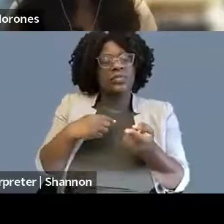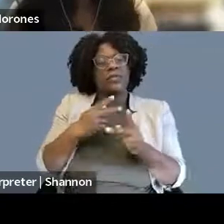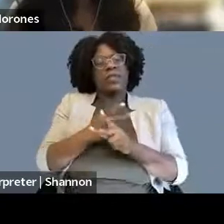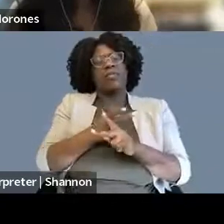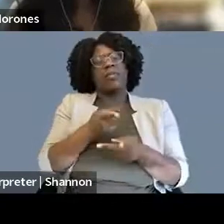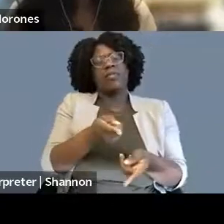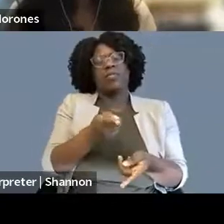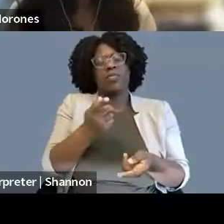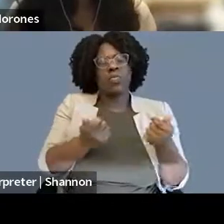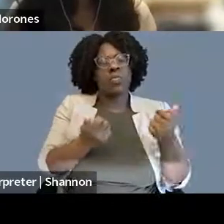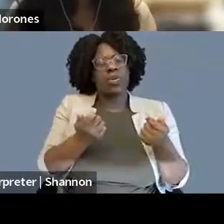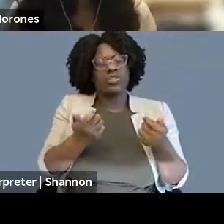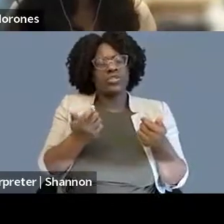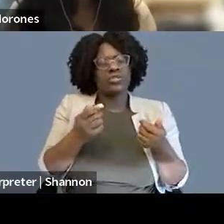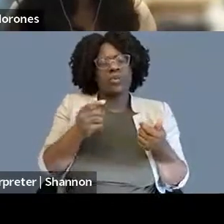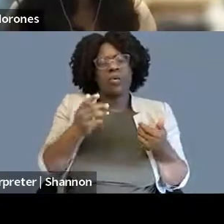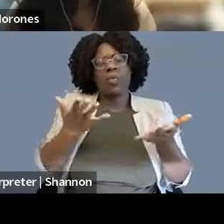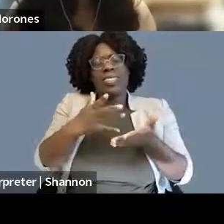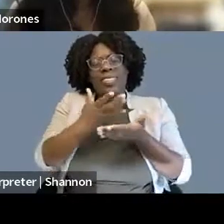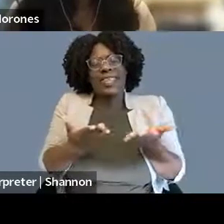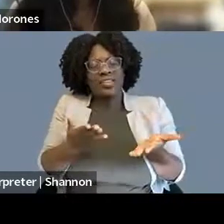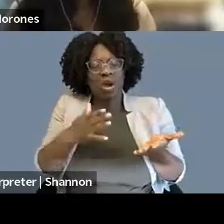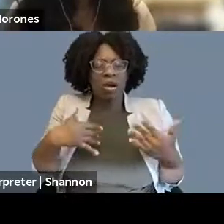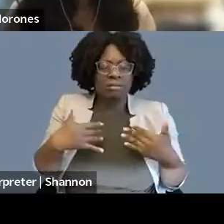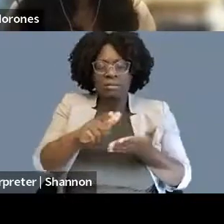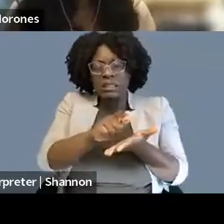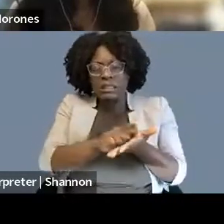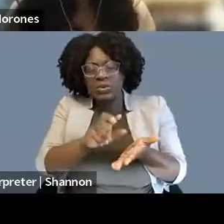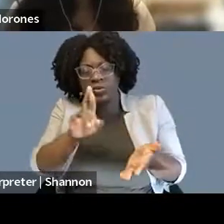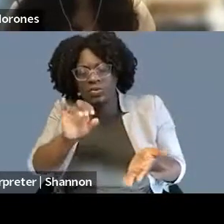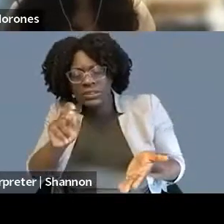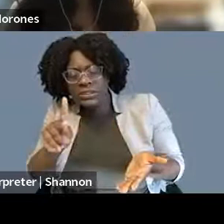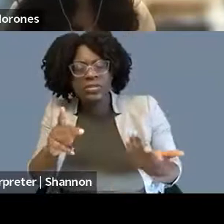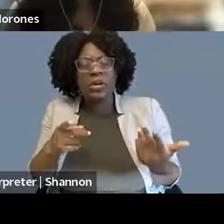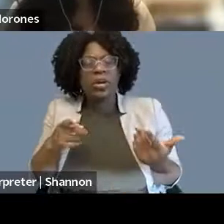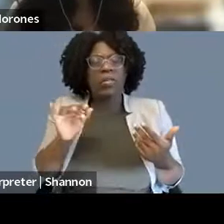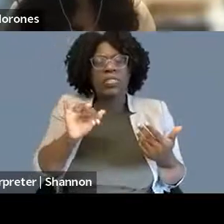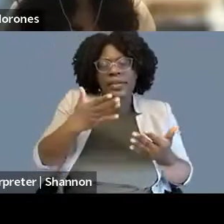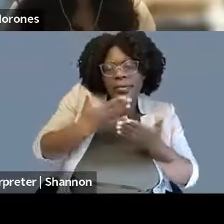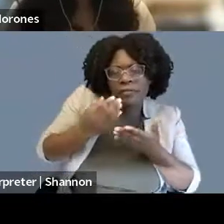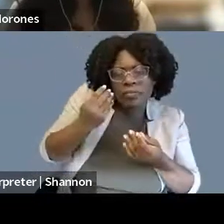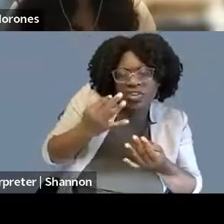And so that's one piece of it, and I totally agree with Alyssa and Sommer that, you know, I think you don't have to practice, and this is something